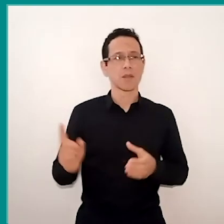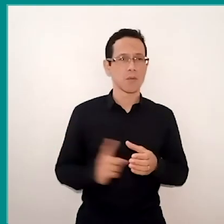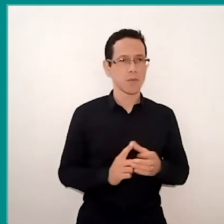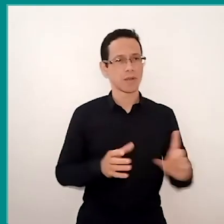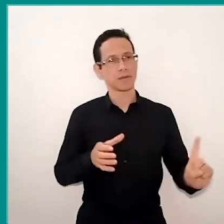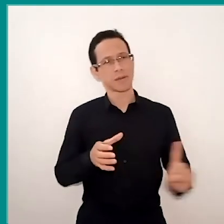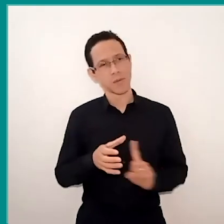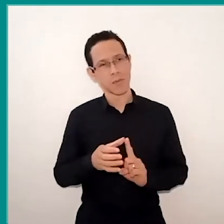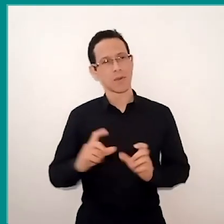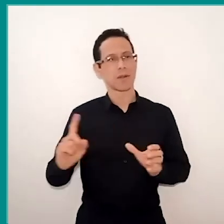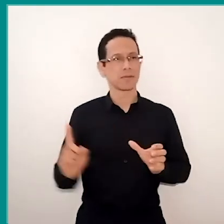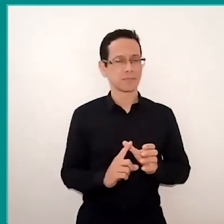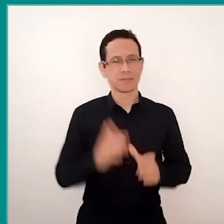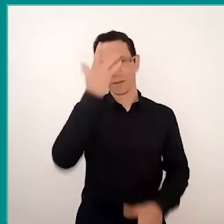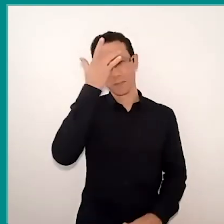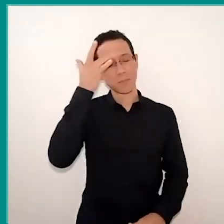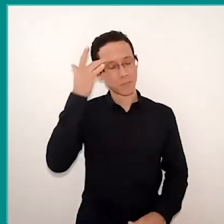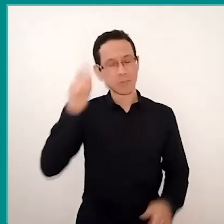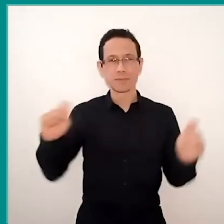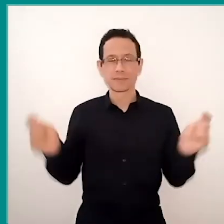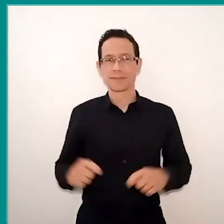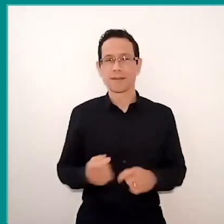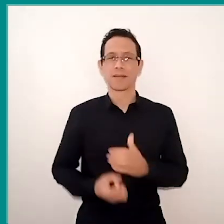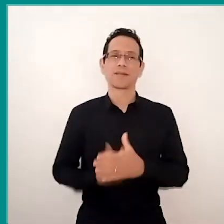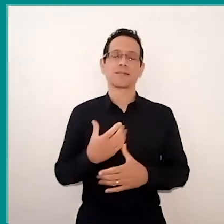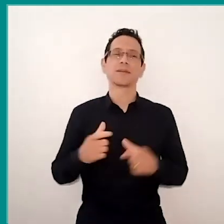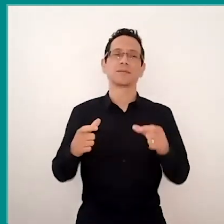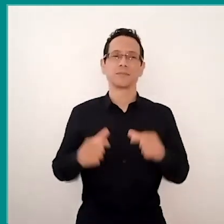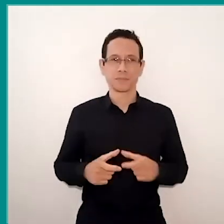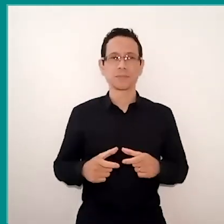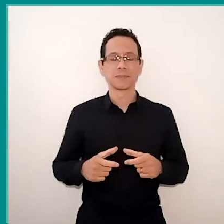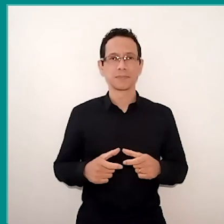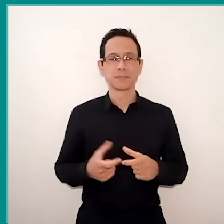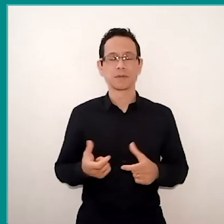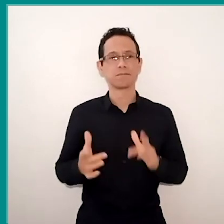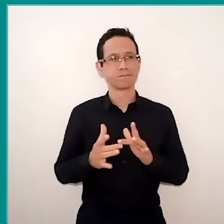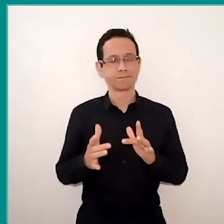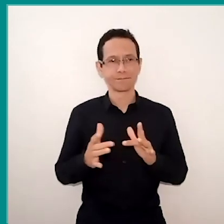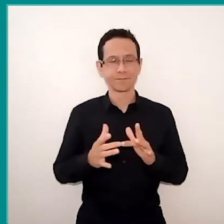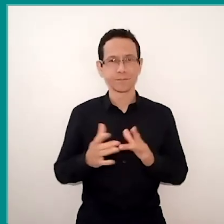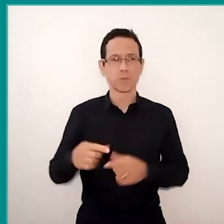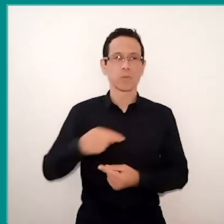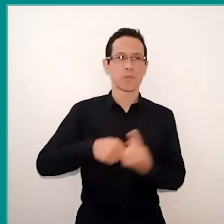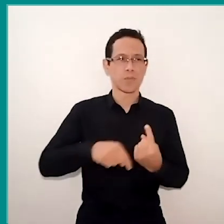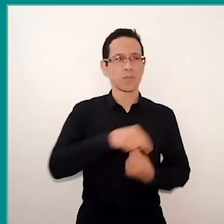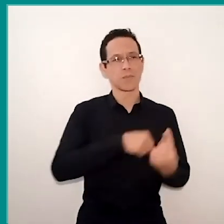and possibilities of minimally create a contact space, living together and, who knows, thereby,